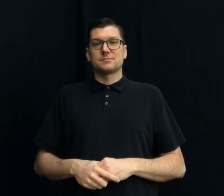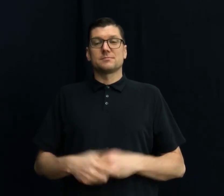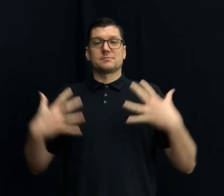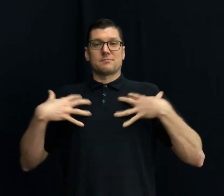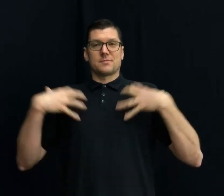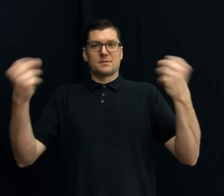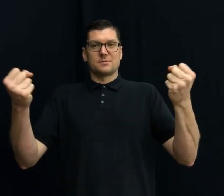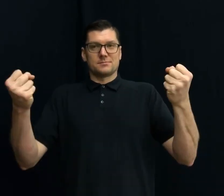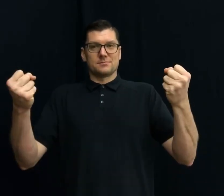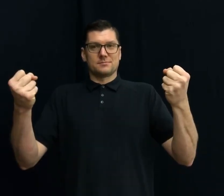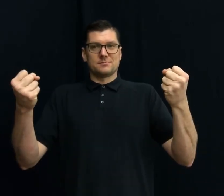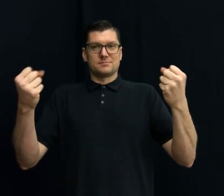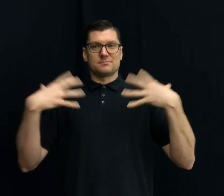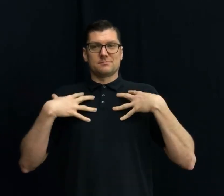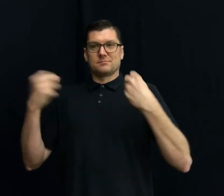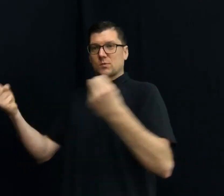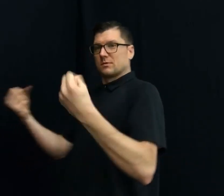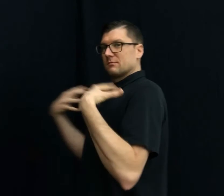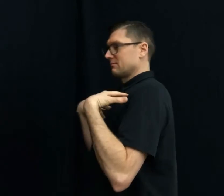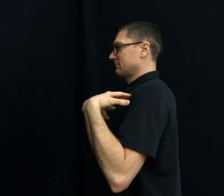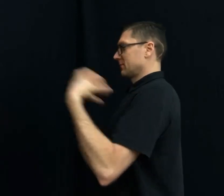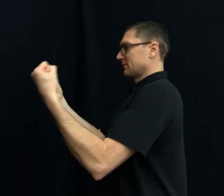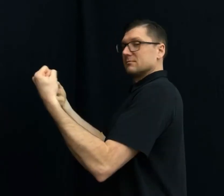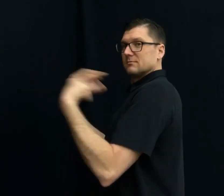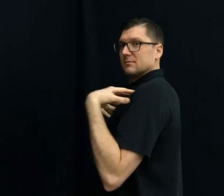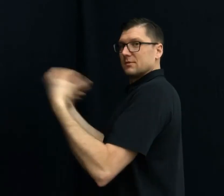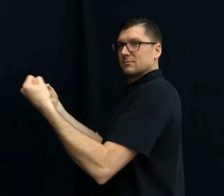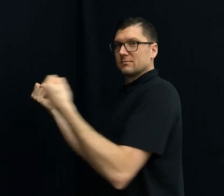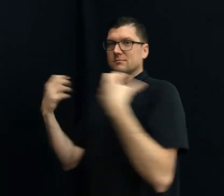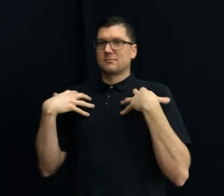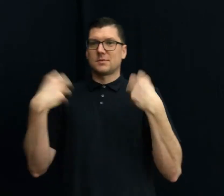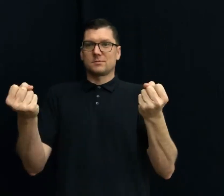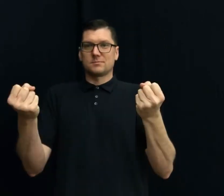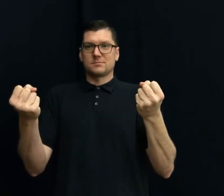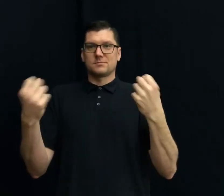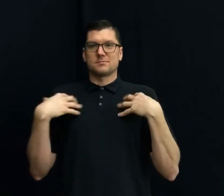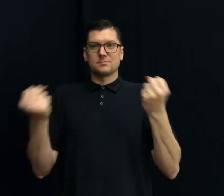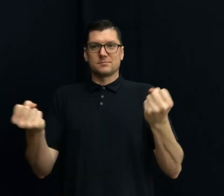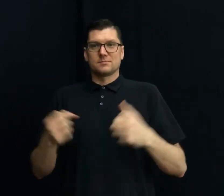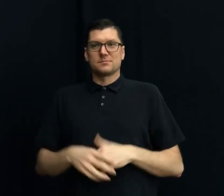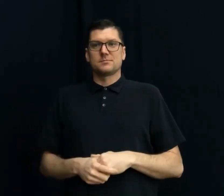HEALTH